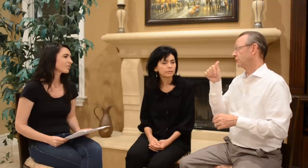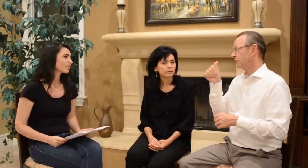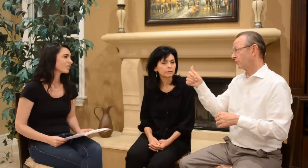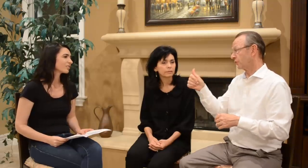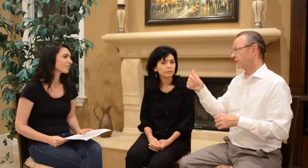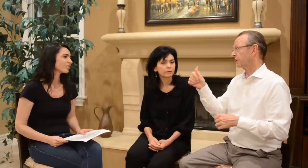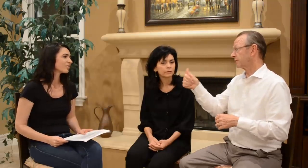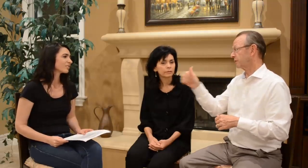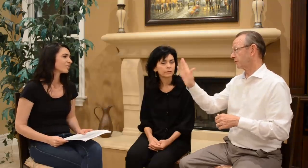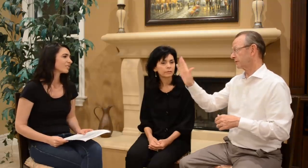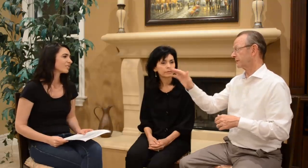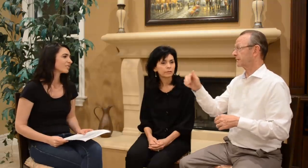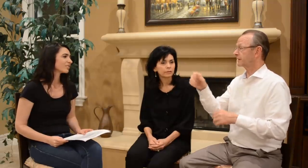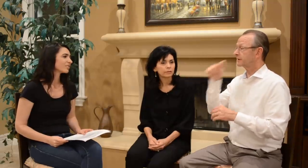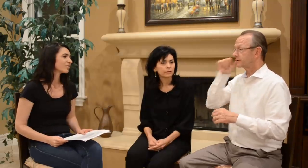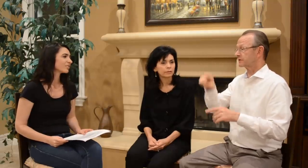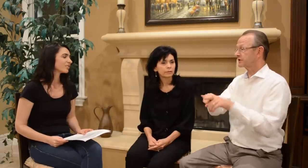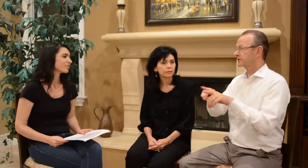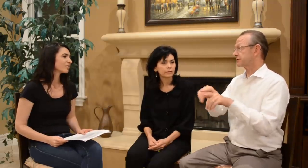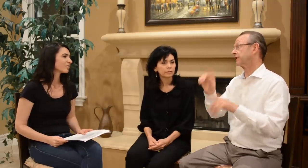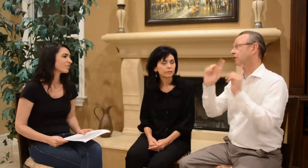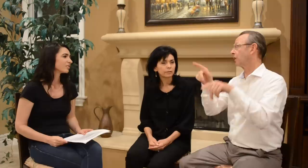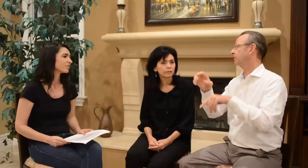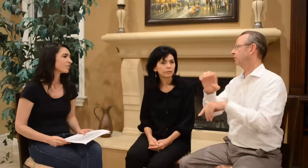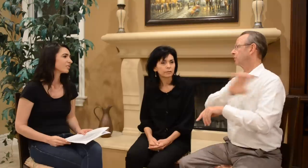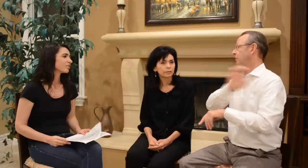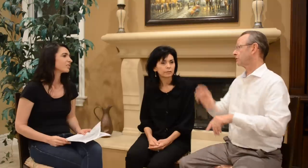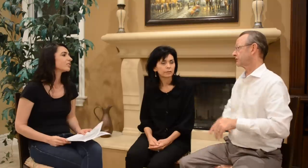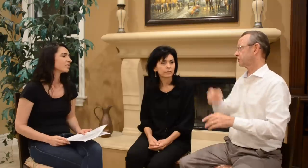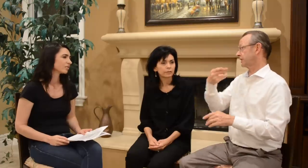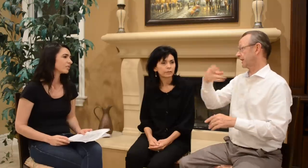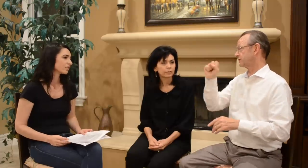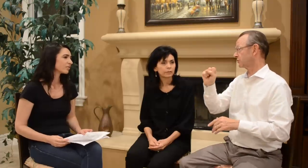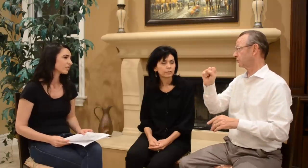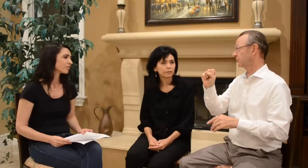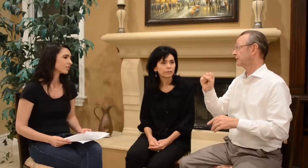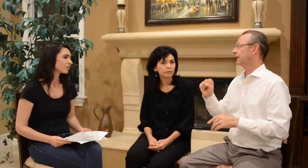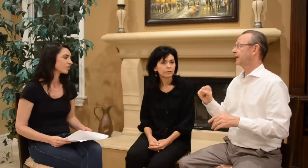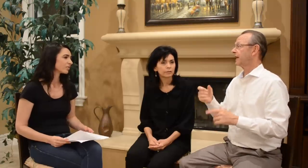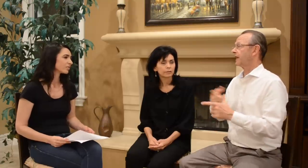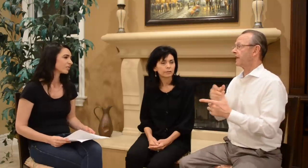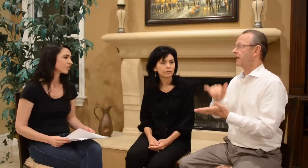and your sisters had gone to Christian high school